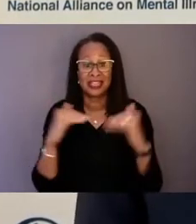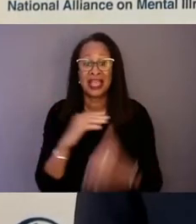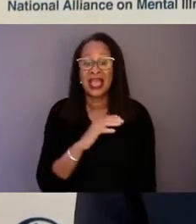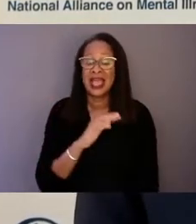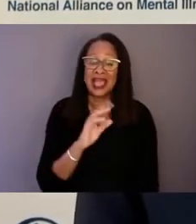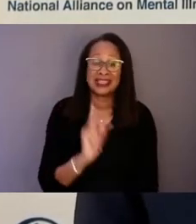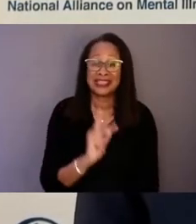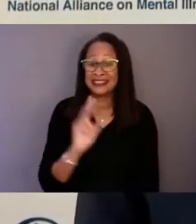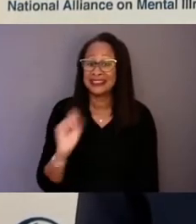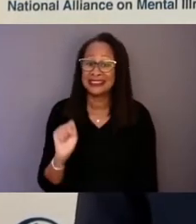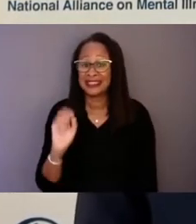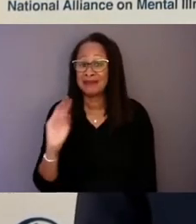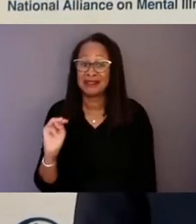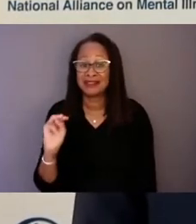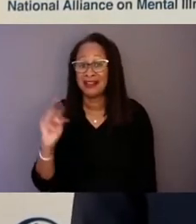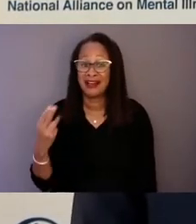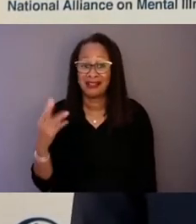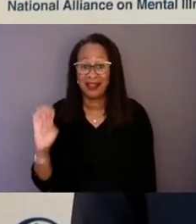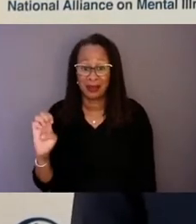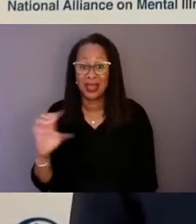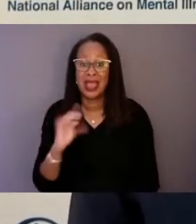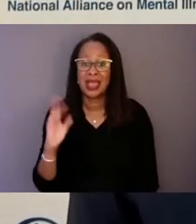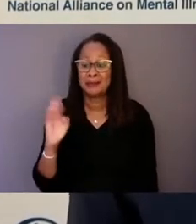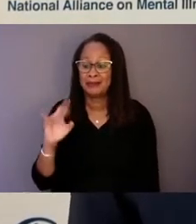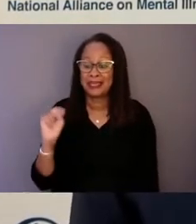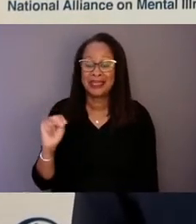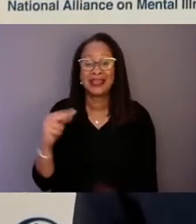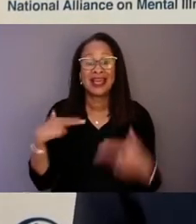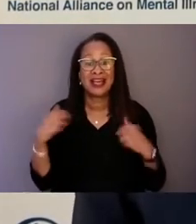and Beacon Health Options for actually taking this on.